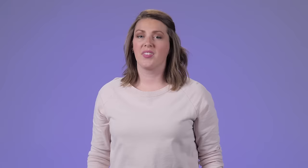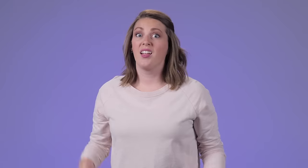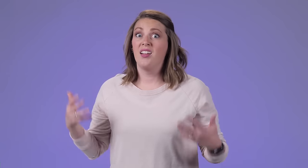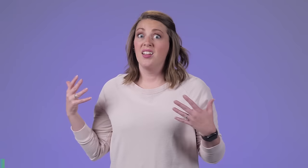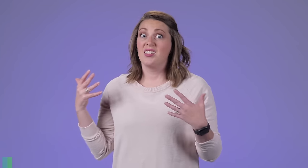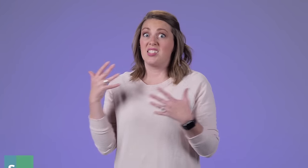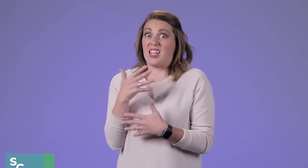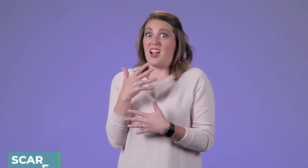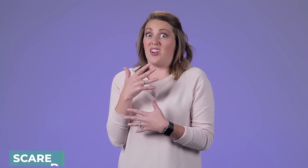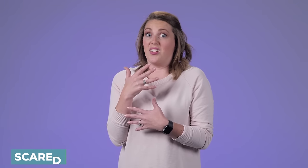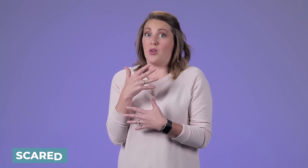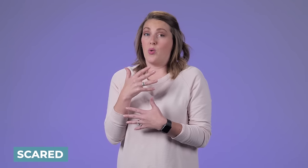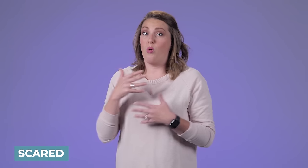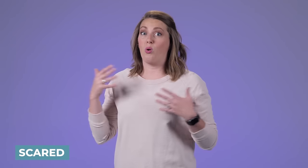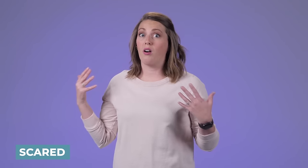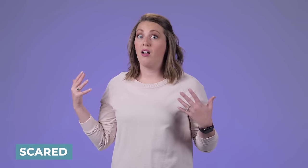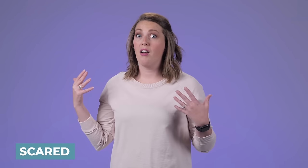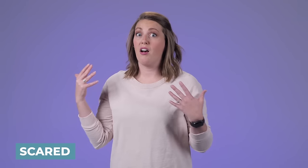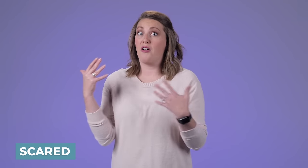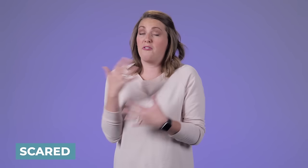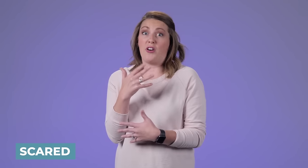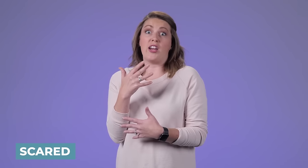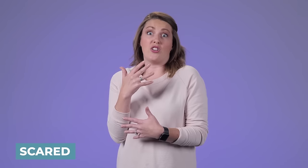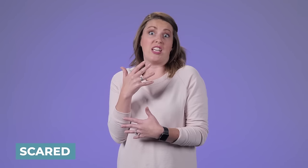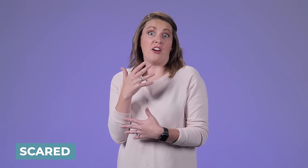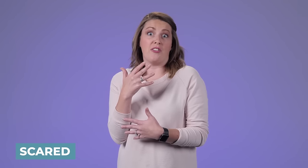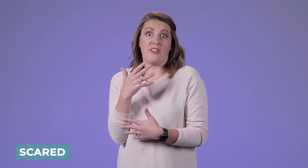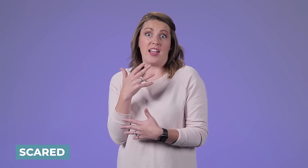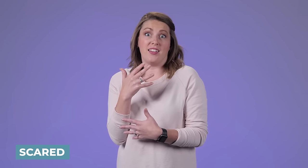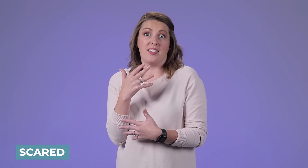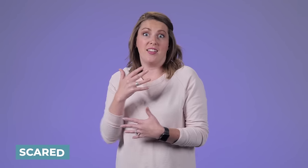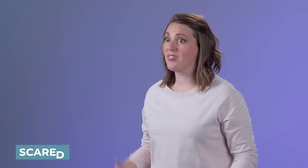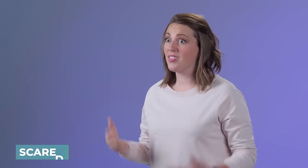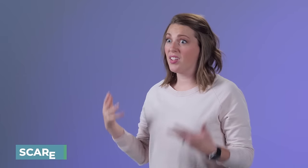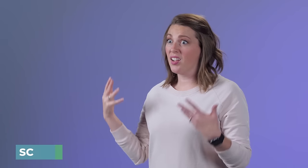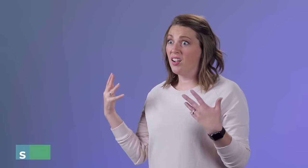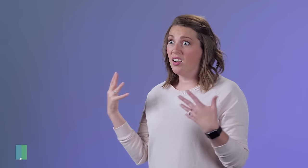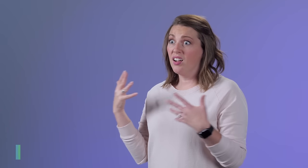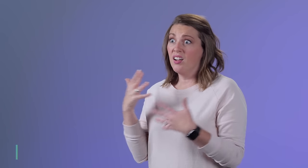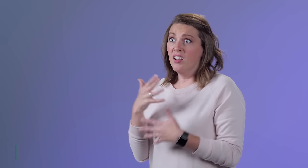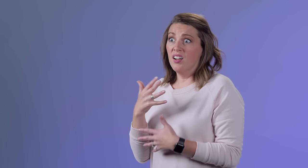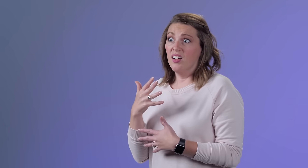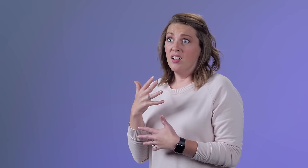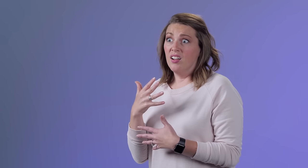into sentences. You might notice these sentences are in direct response to the questions at the